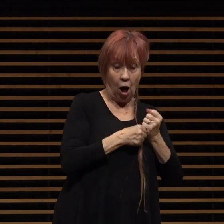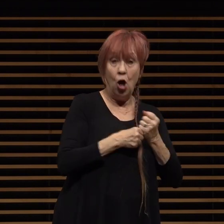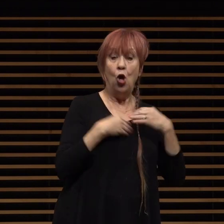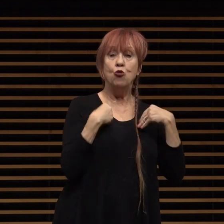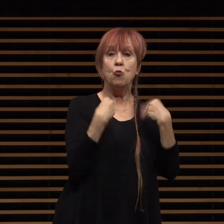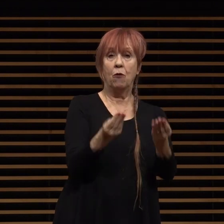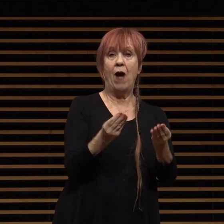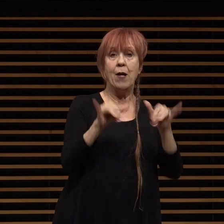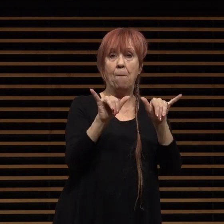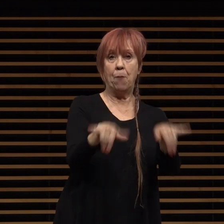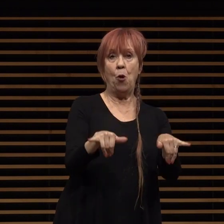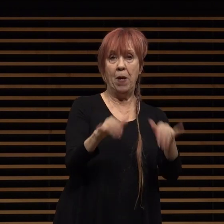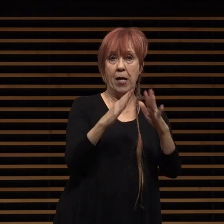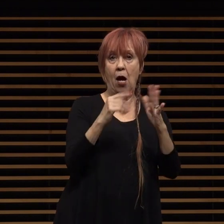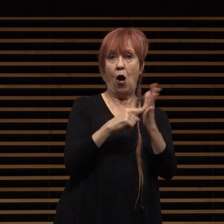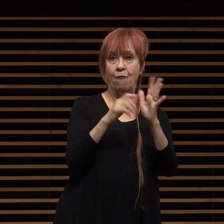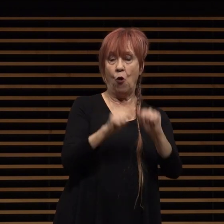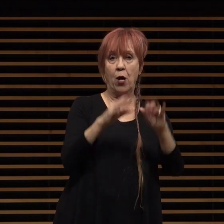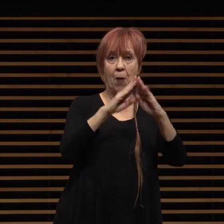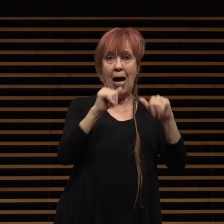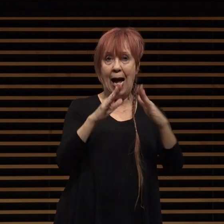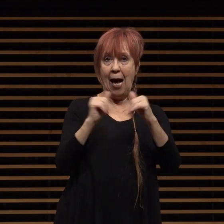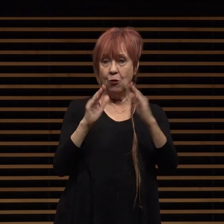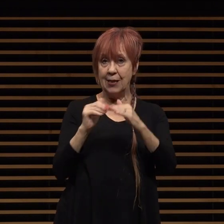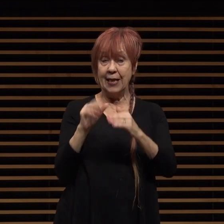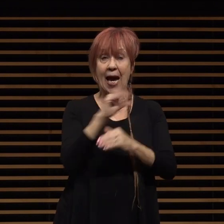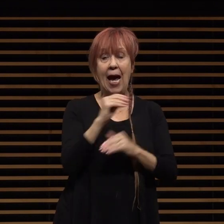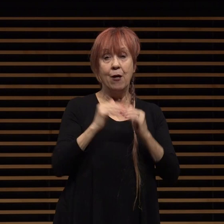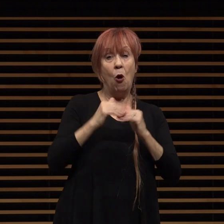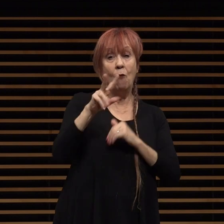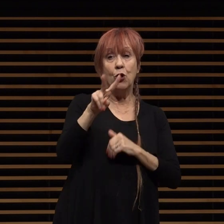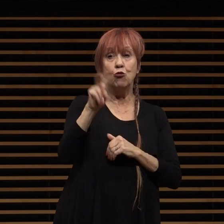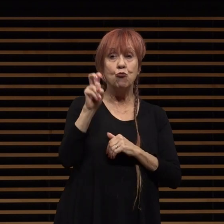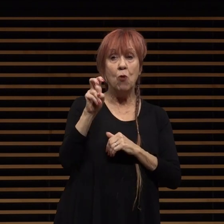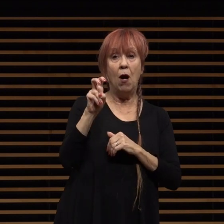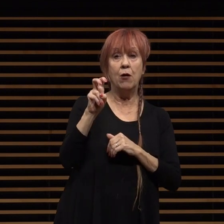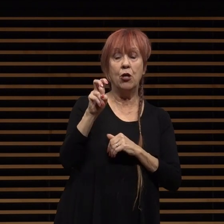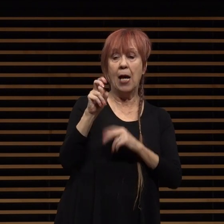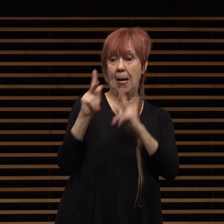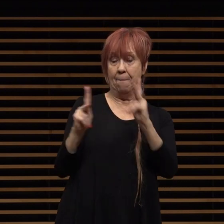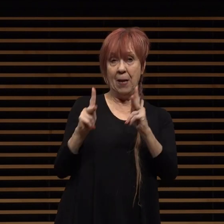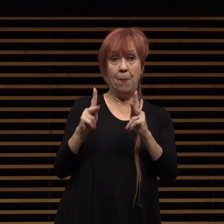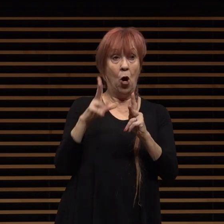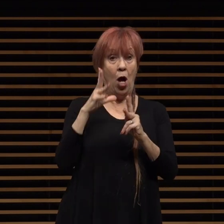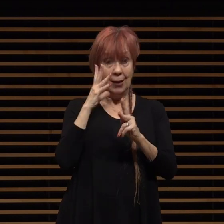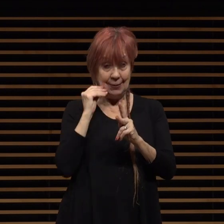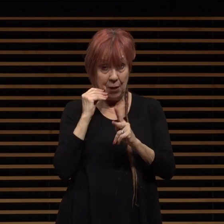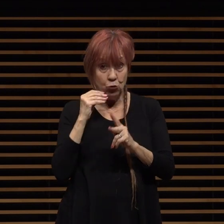housing to community members and over 20